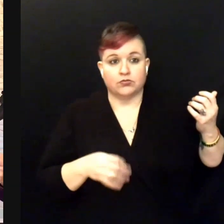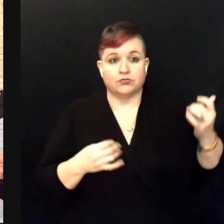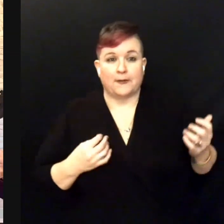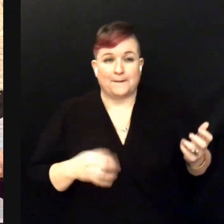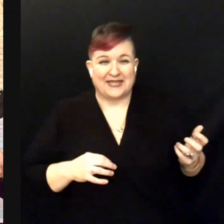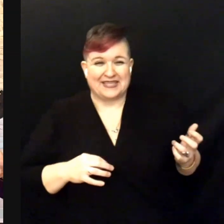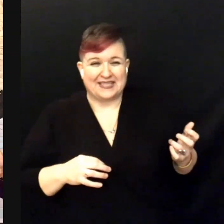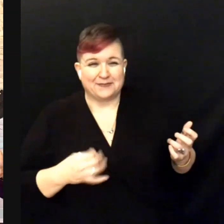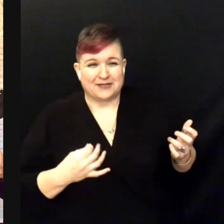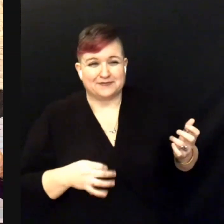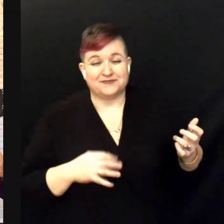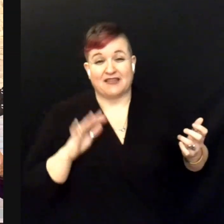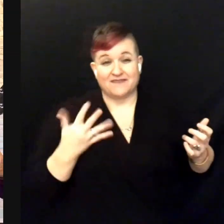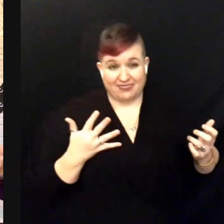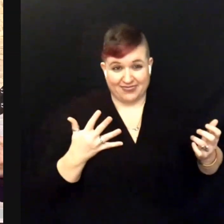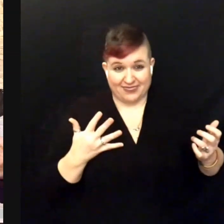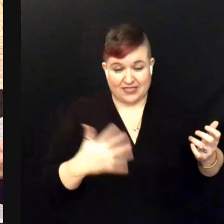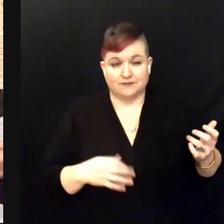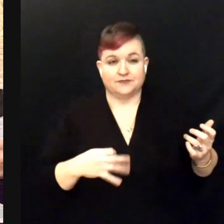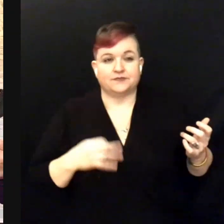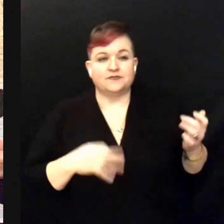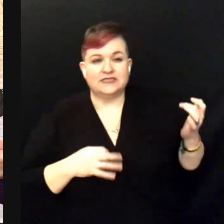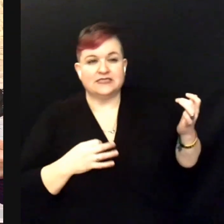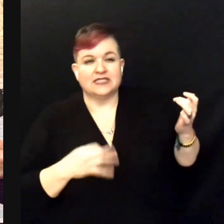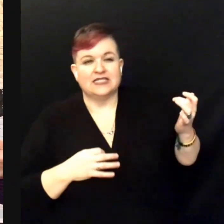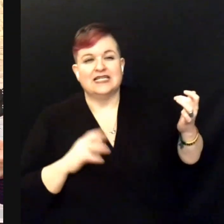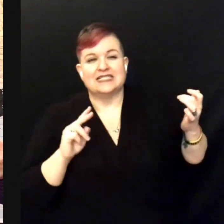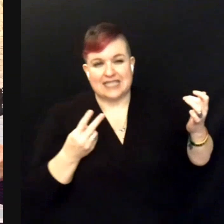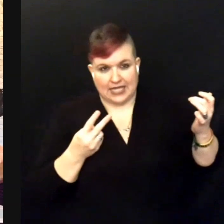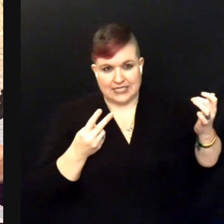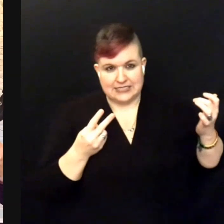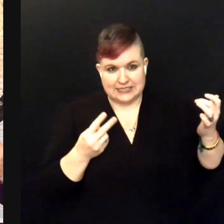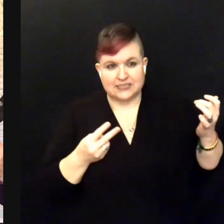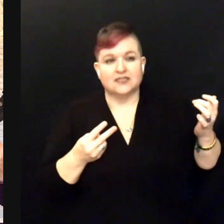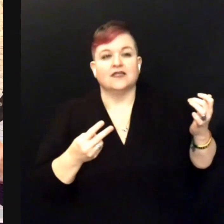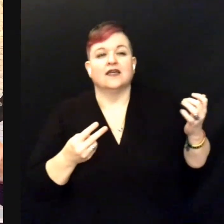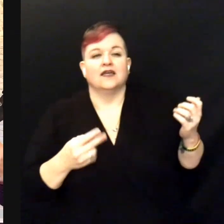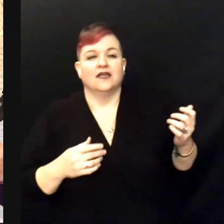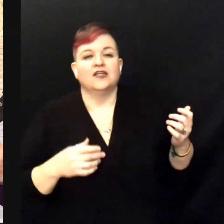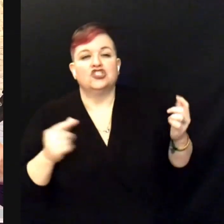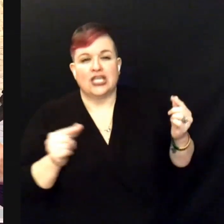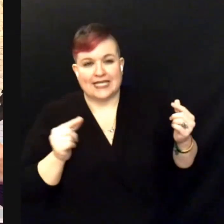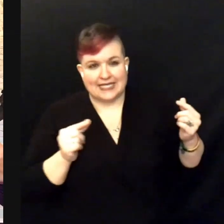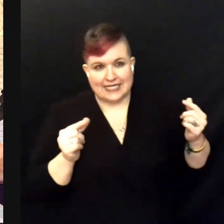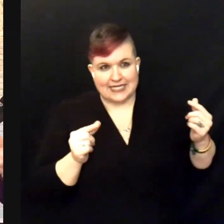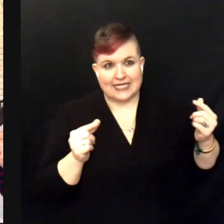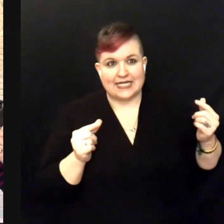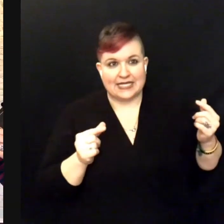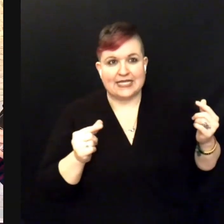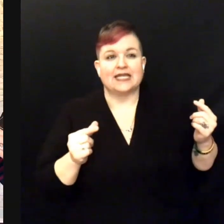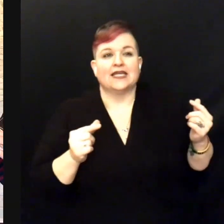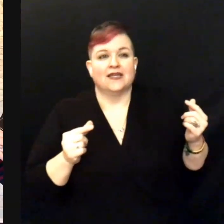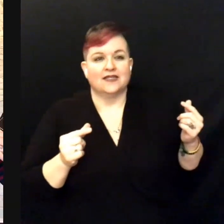Fifth fret Second fret G D